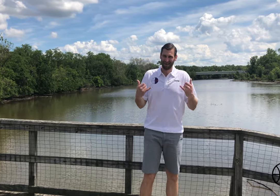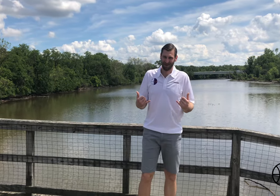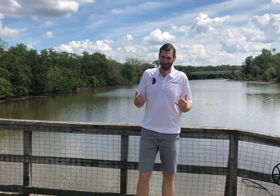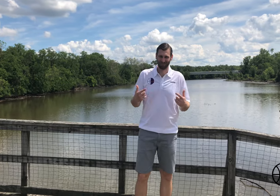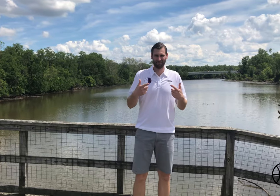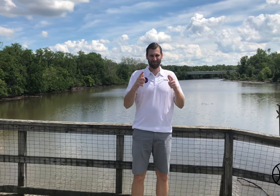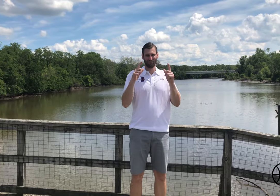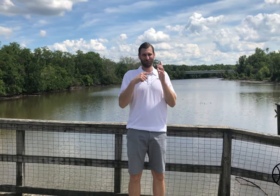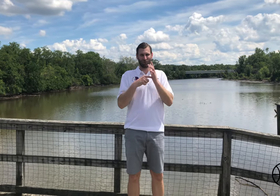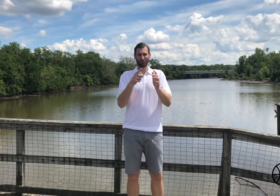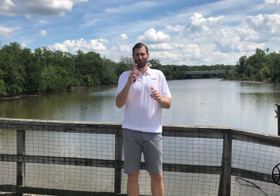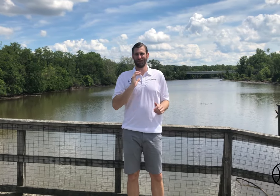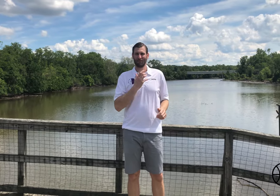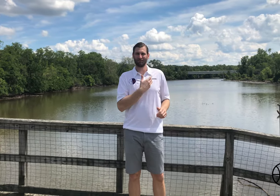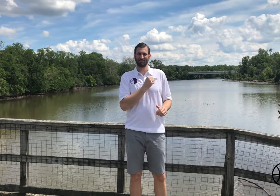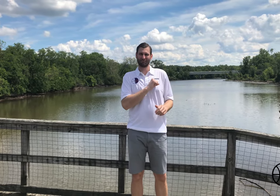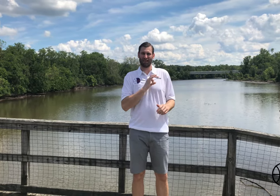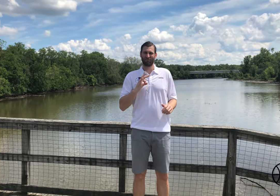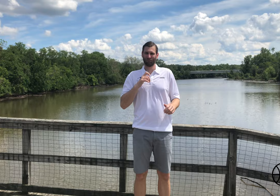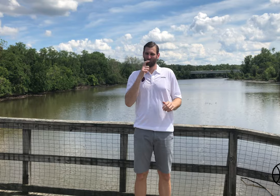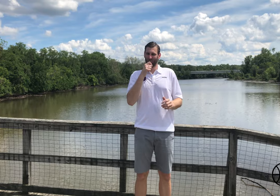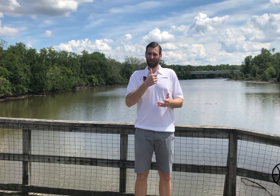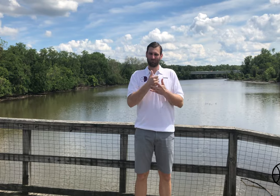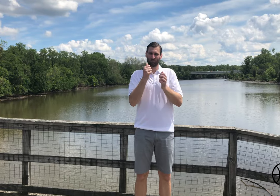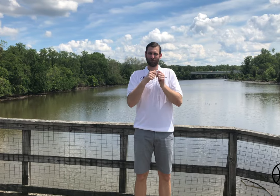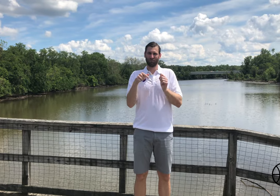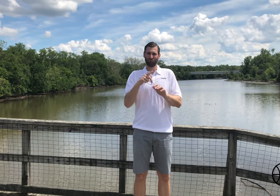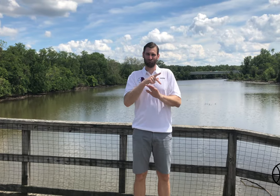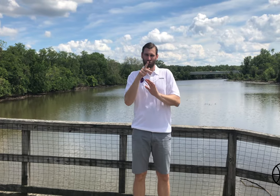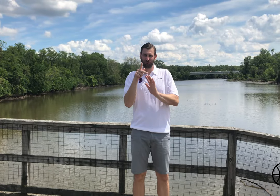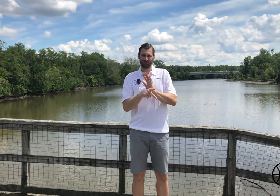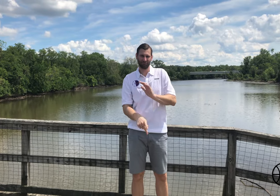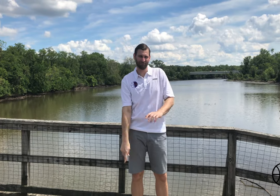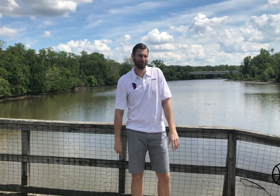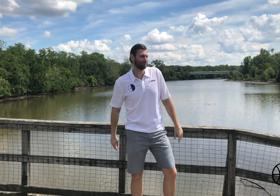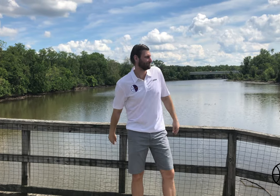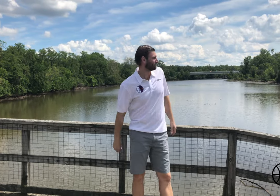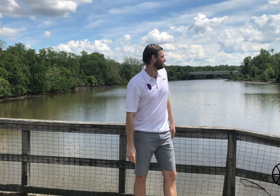Now, let's show you our staff who helped us with this program...